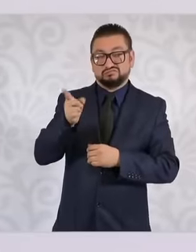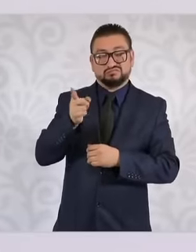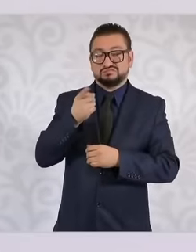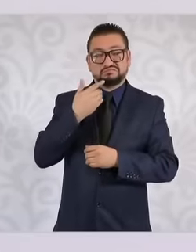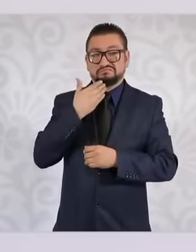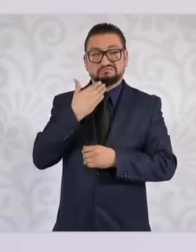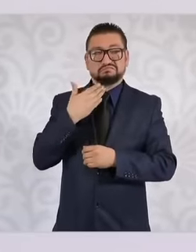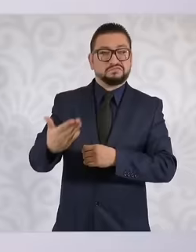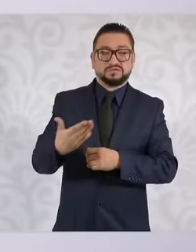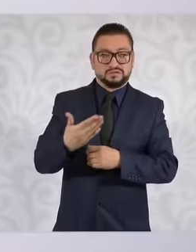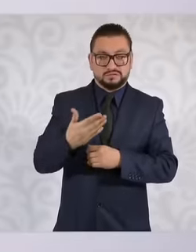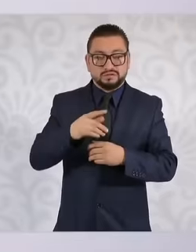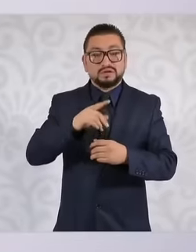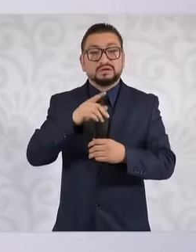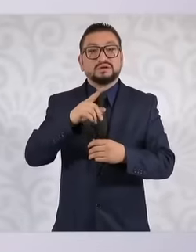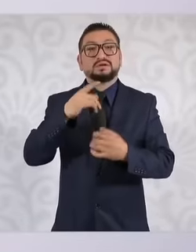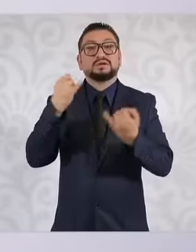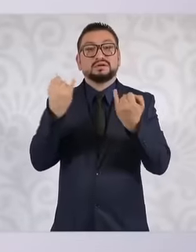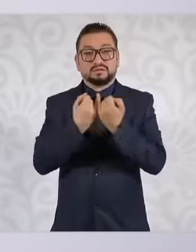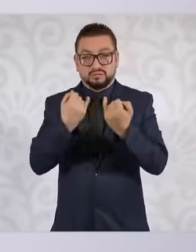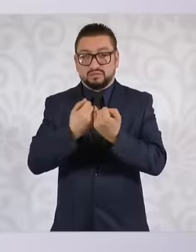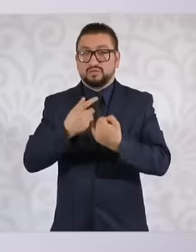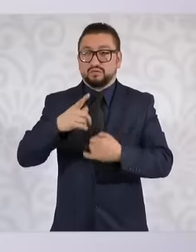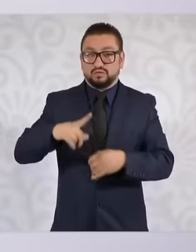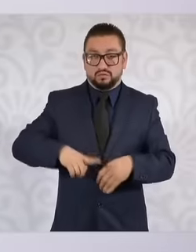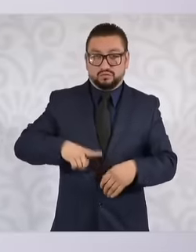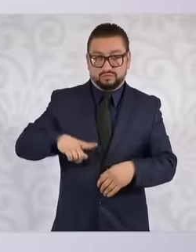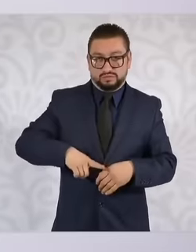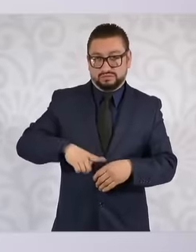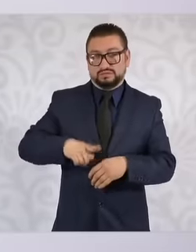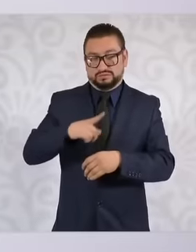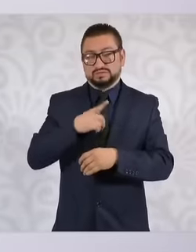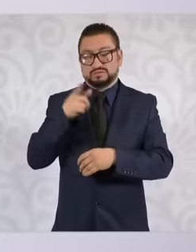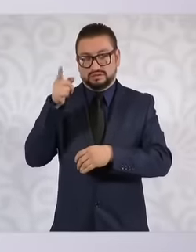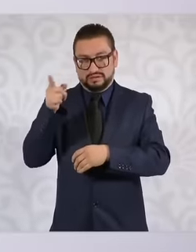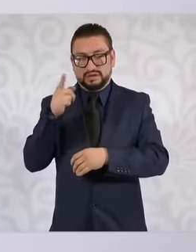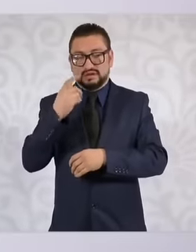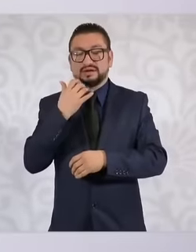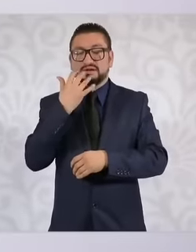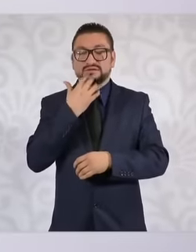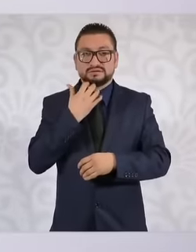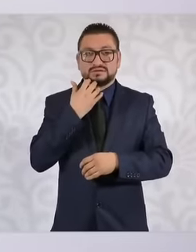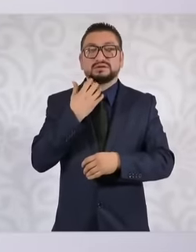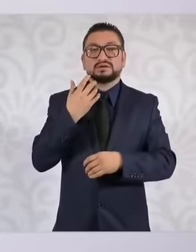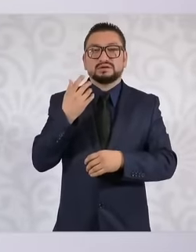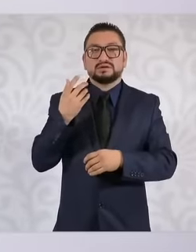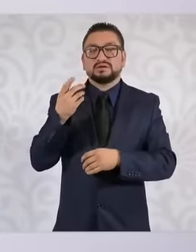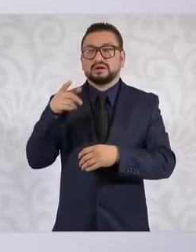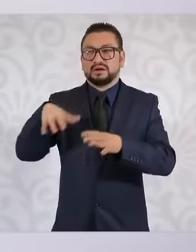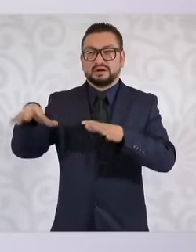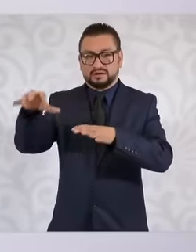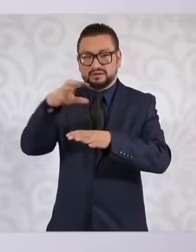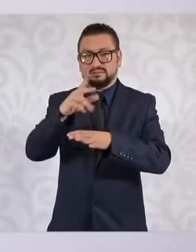the aggressions of the state of Israel or the government of Israel to Palestine and today what is happening